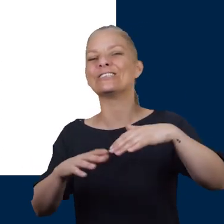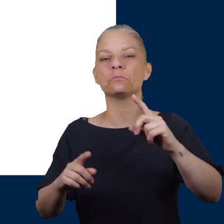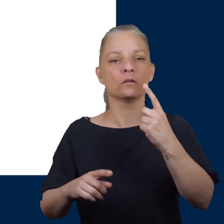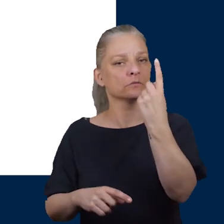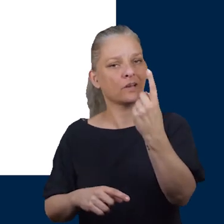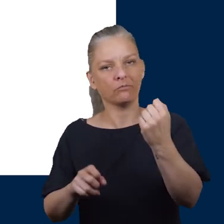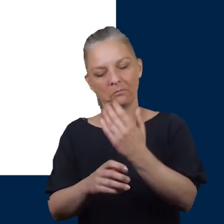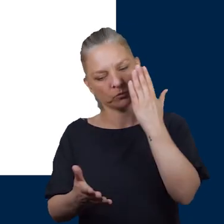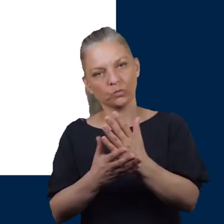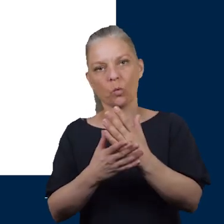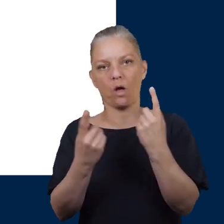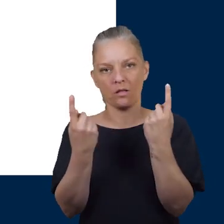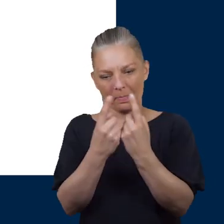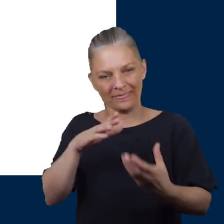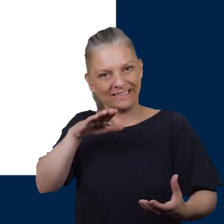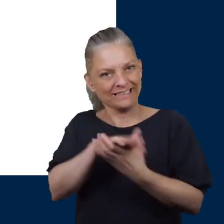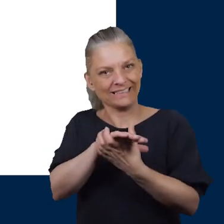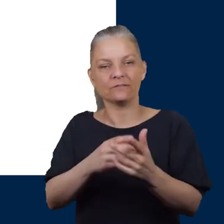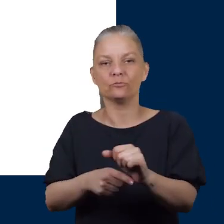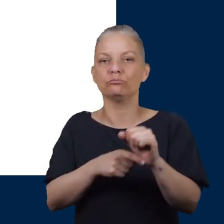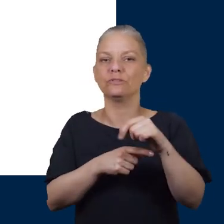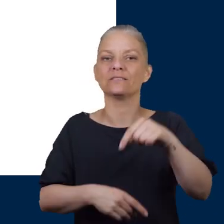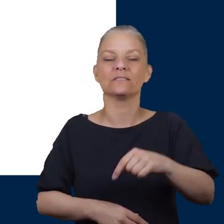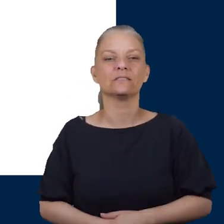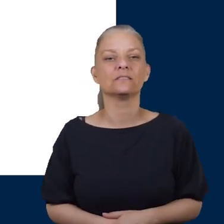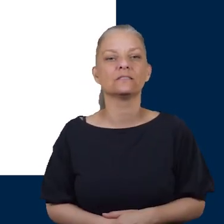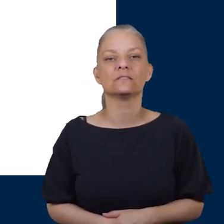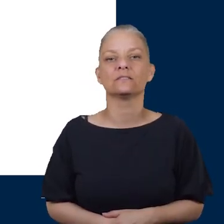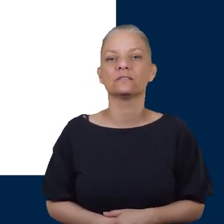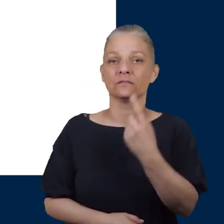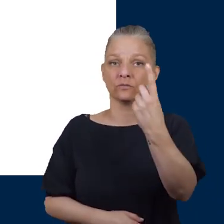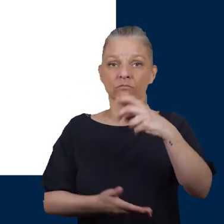sand it may be very hot or there may be a sharp object in the sand such as glass or shells.